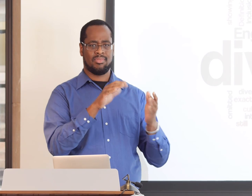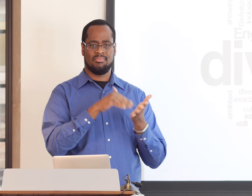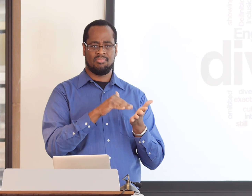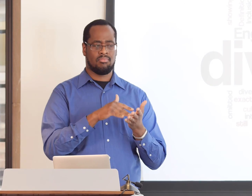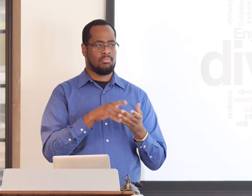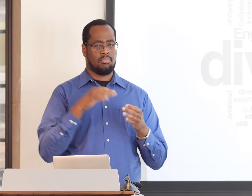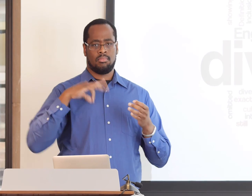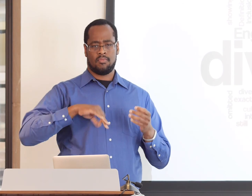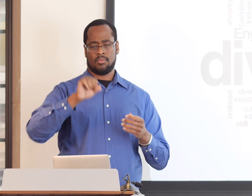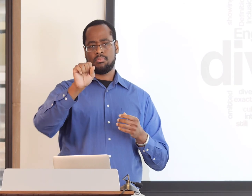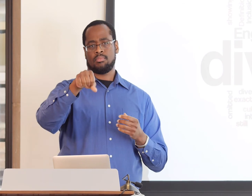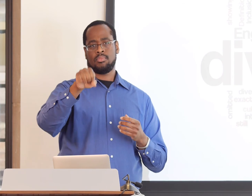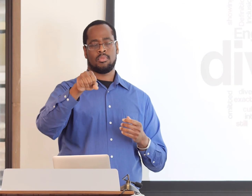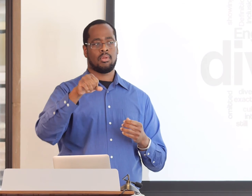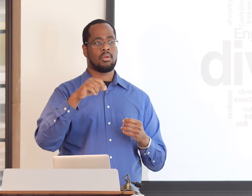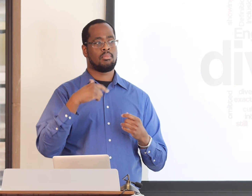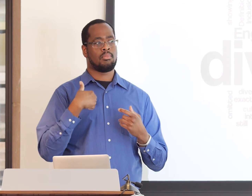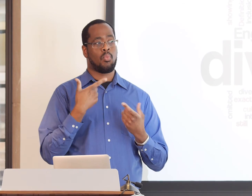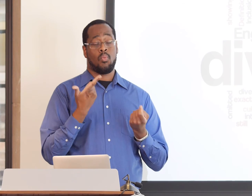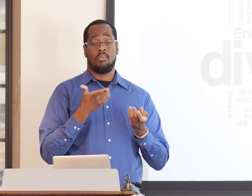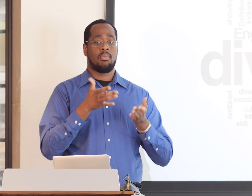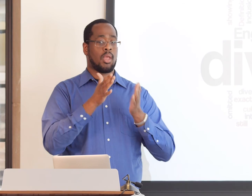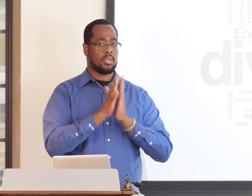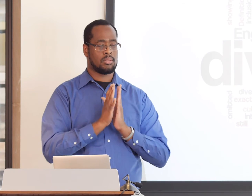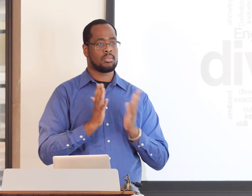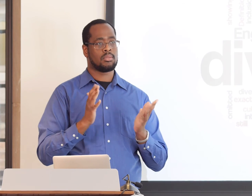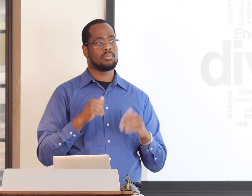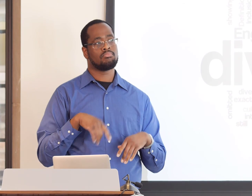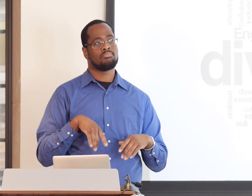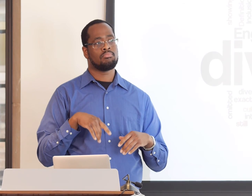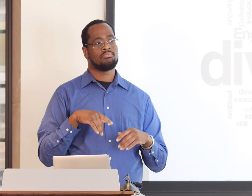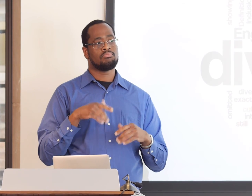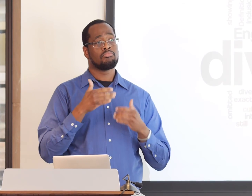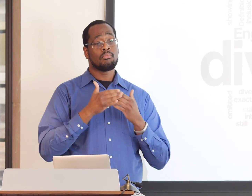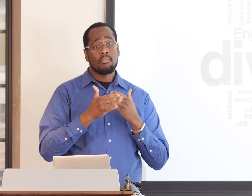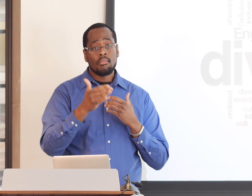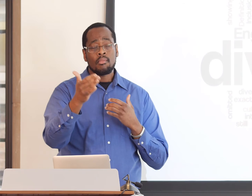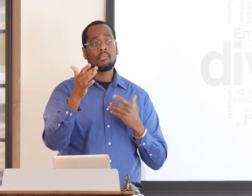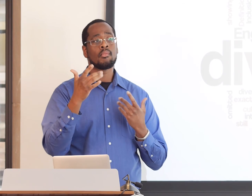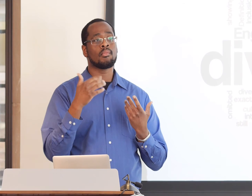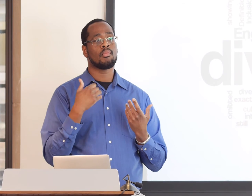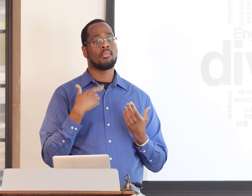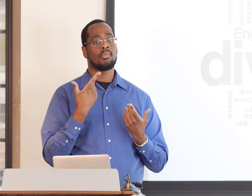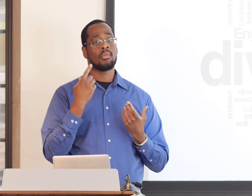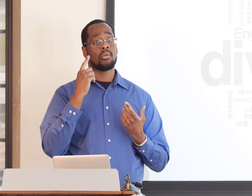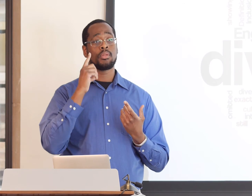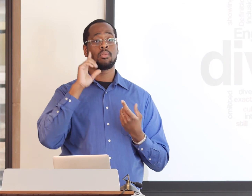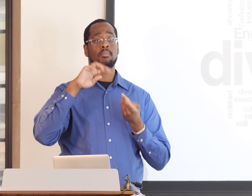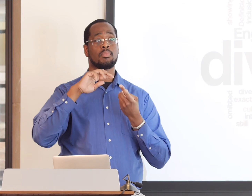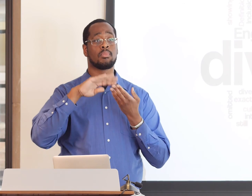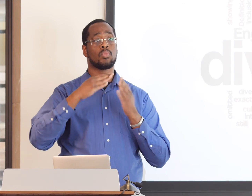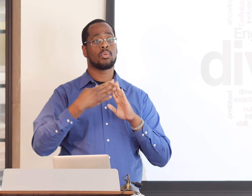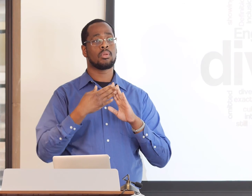There are really wonderful things that are being studied and we are benefiting greatly from them. I think what I'd like to ask